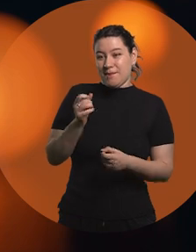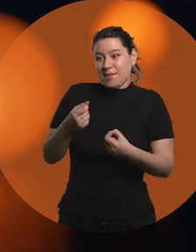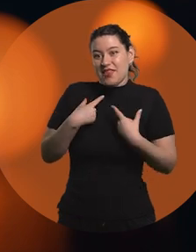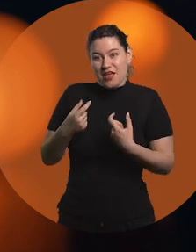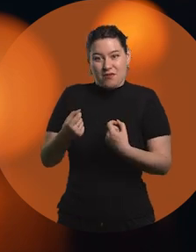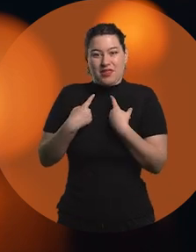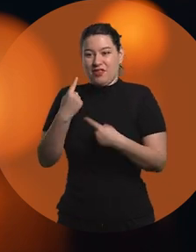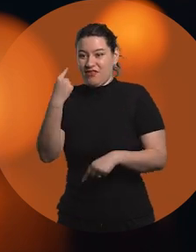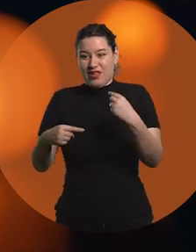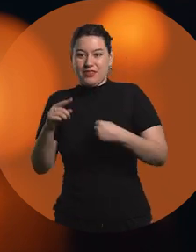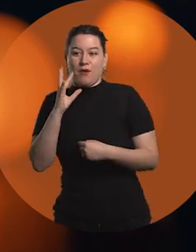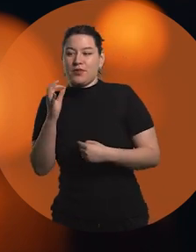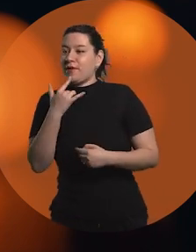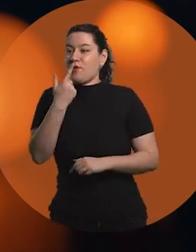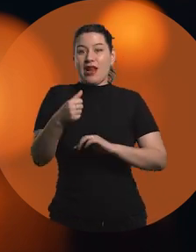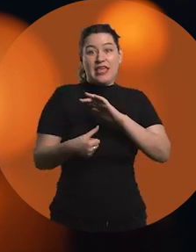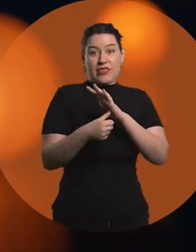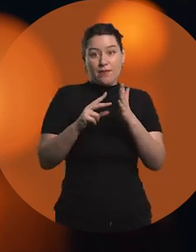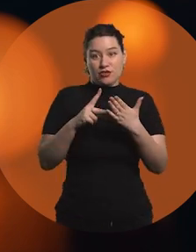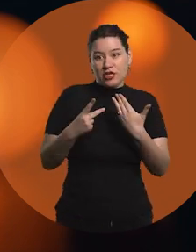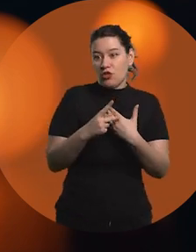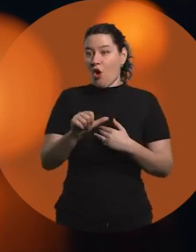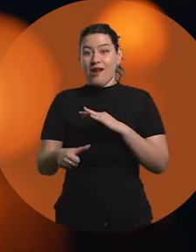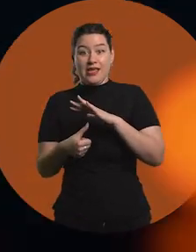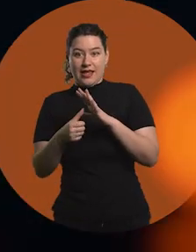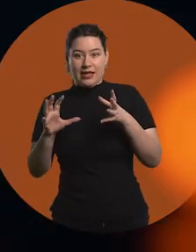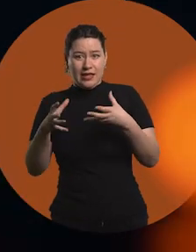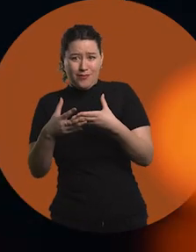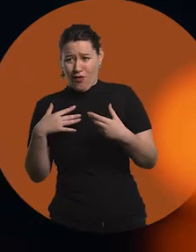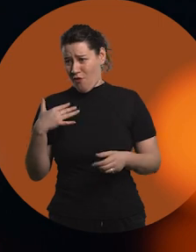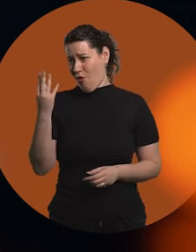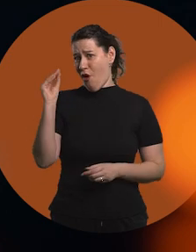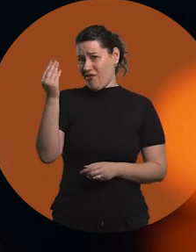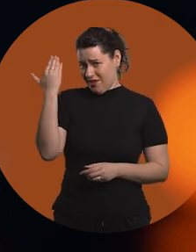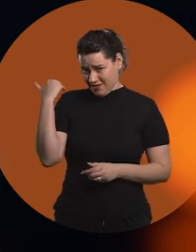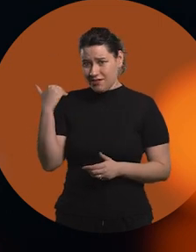to lead projects, lead teams, at an early age.